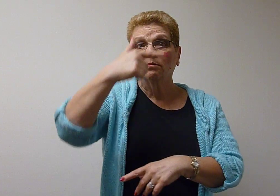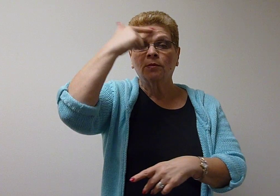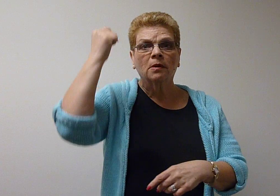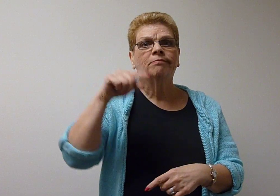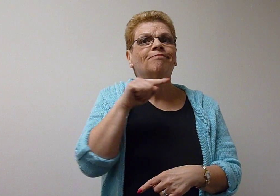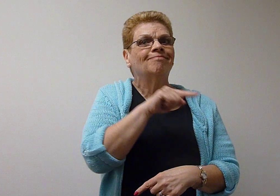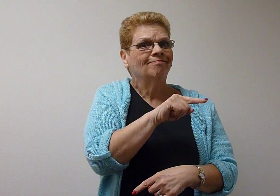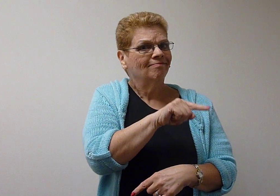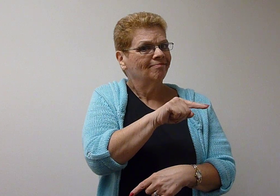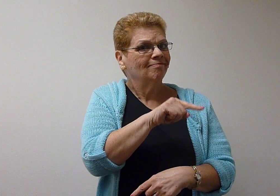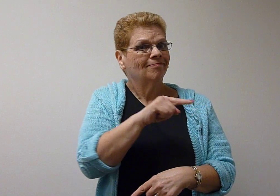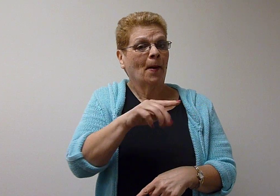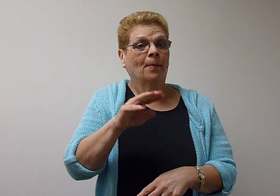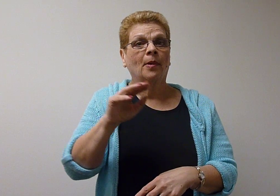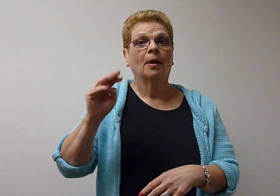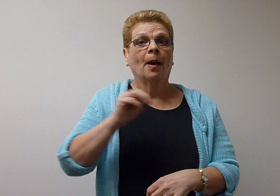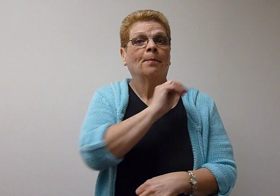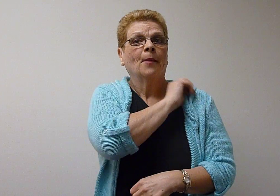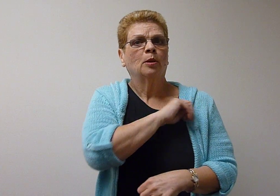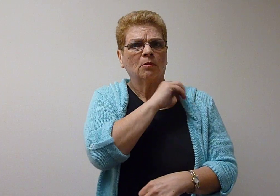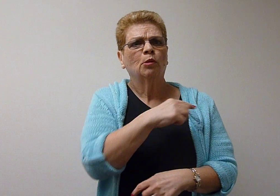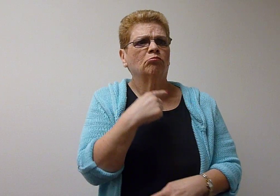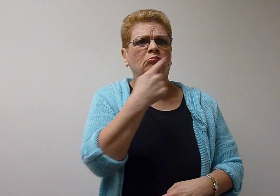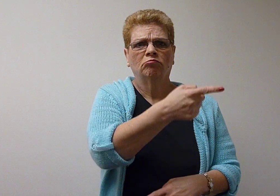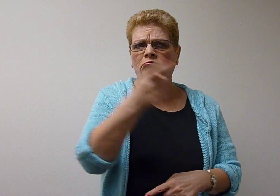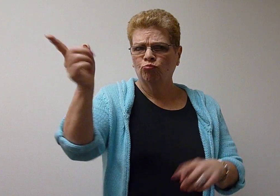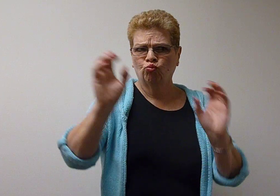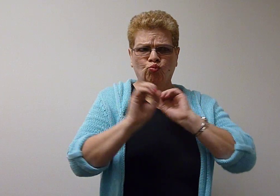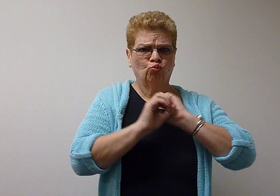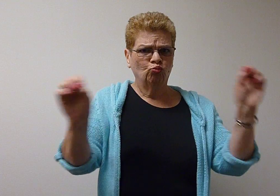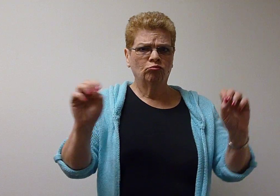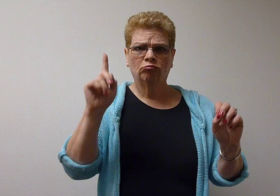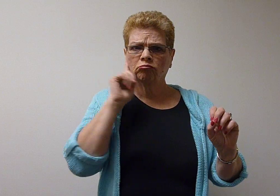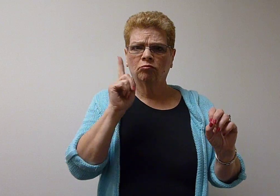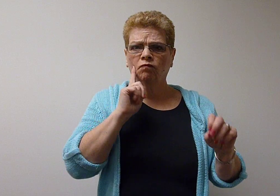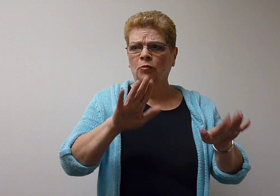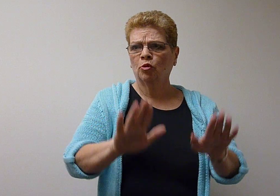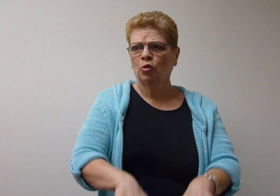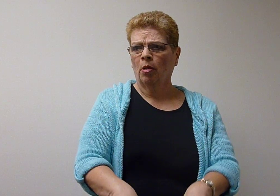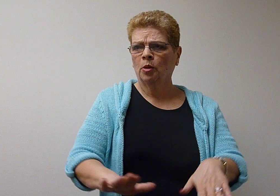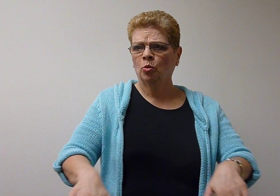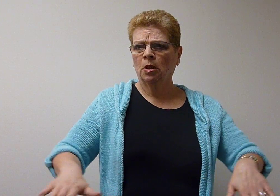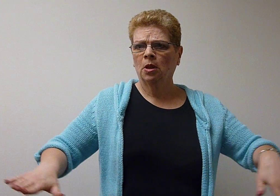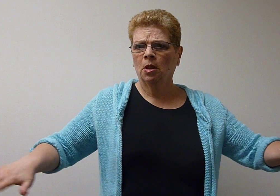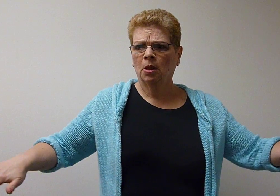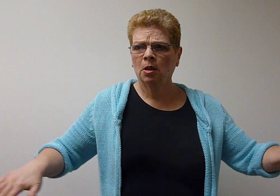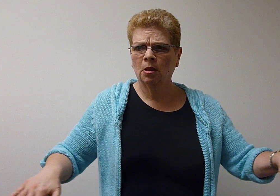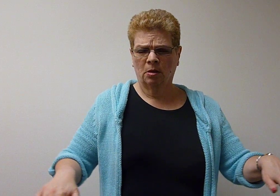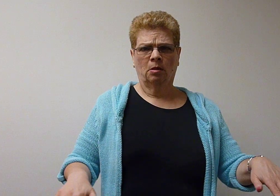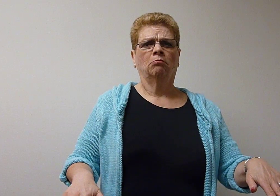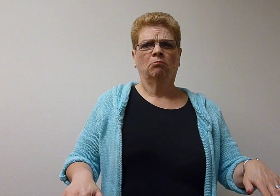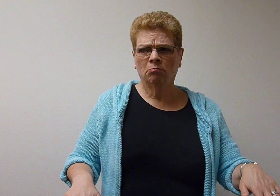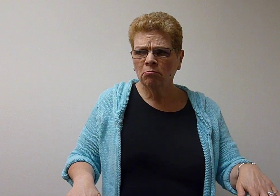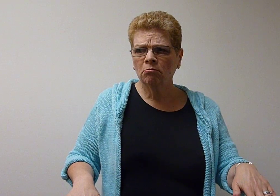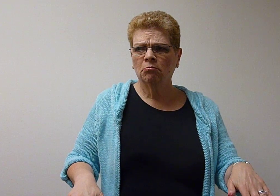because he was told that the deaf children did not exist by the hearing missionaries.